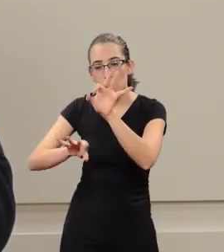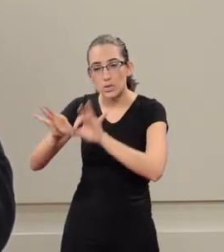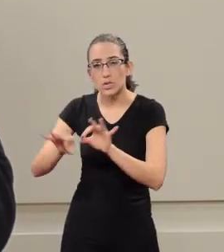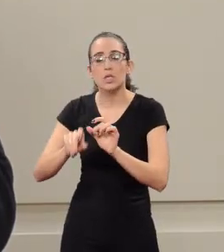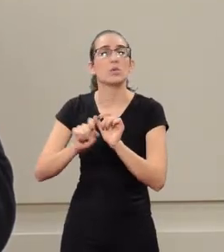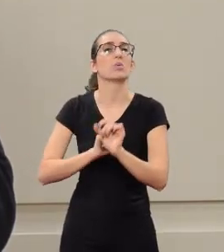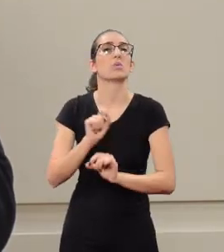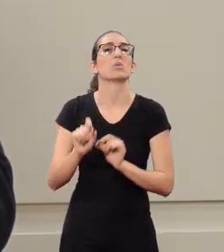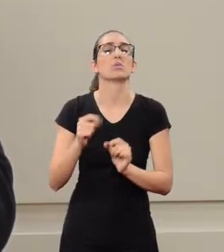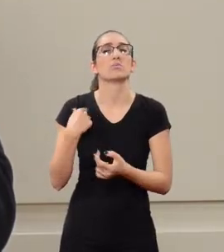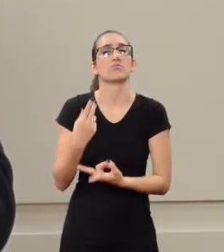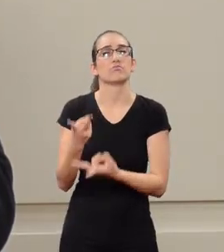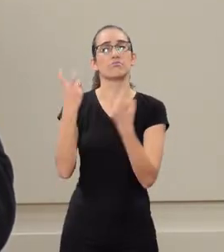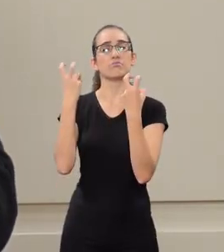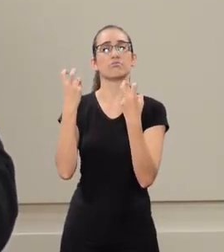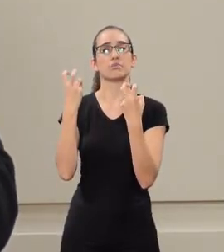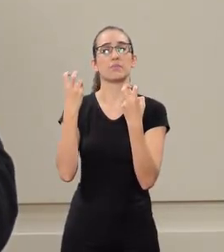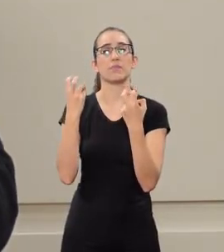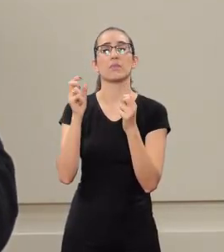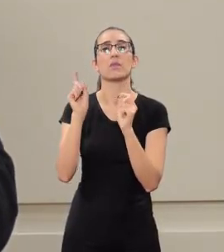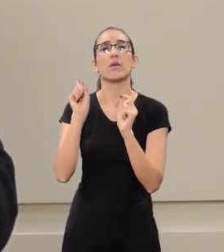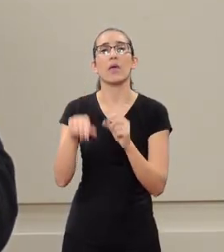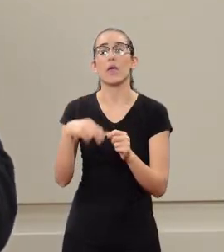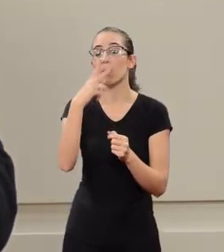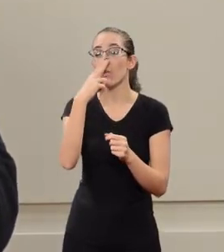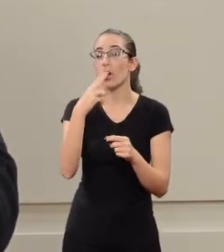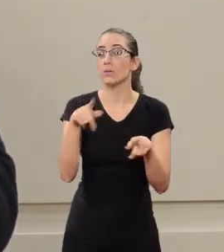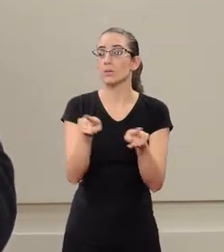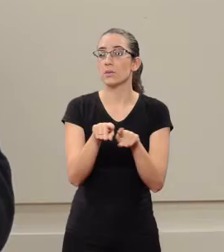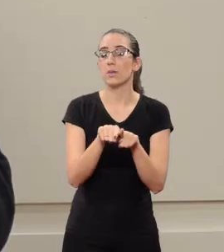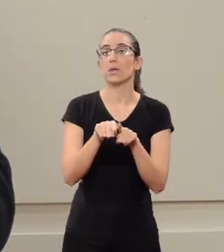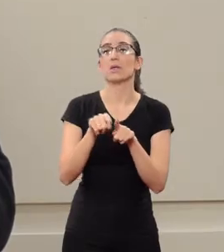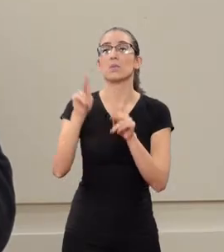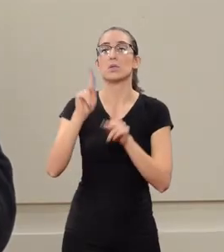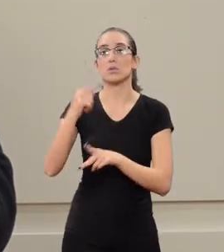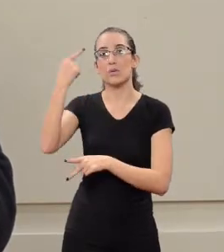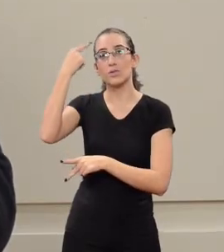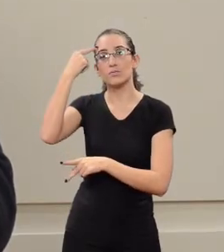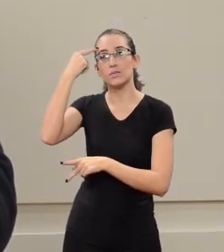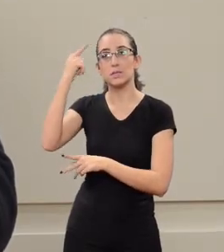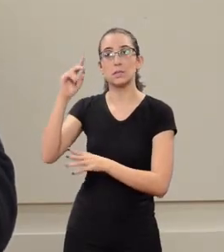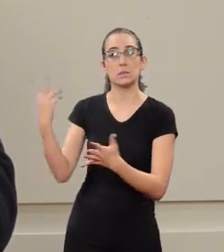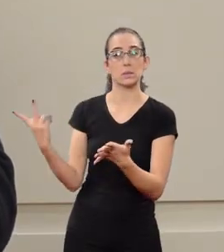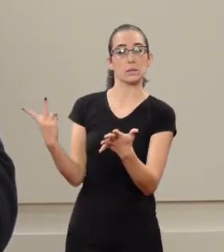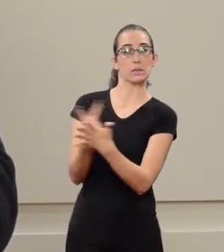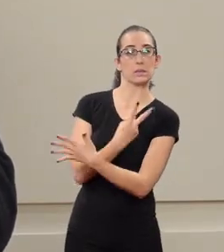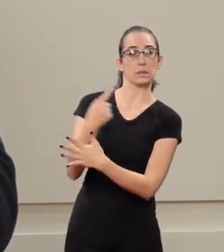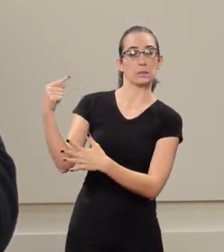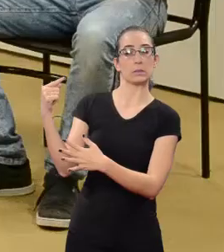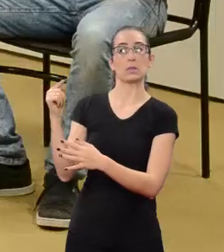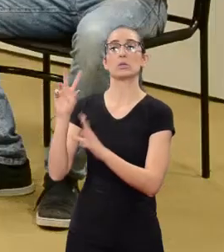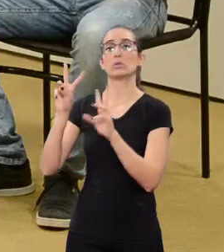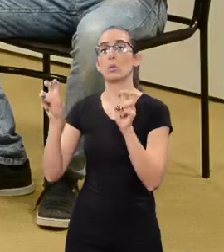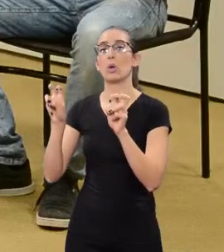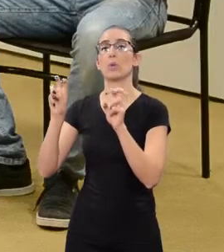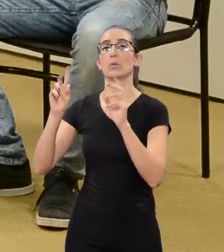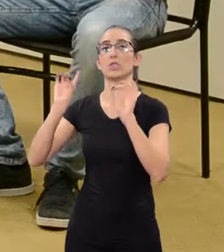the wrong conception of what Human Rights are and the hate speech.